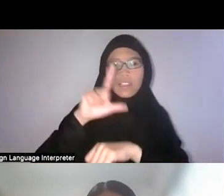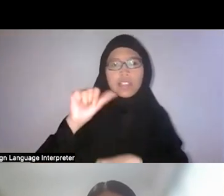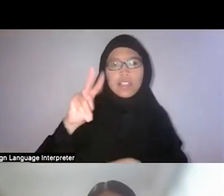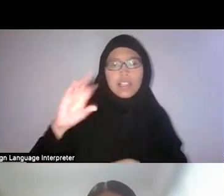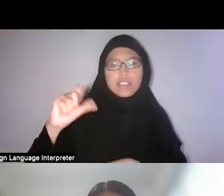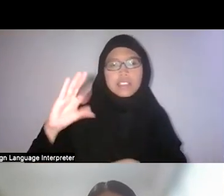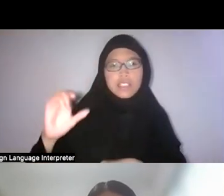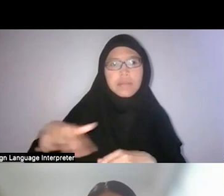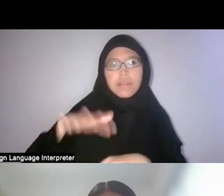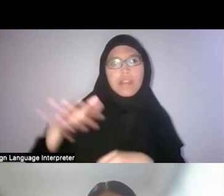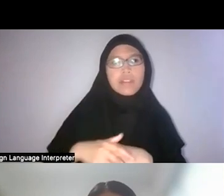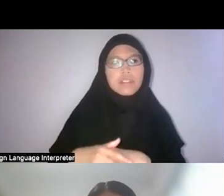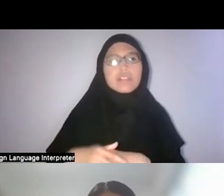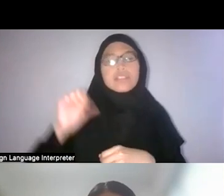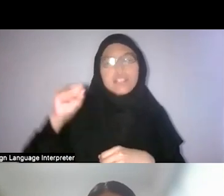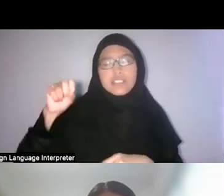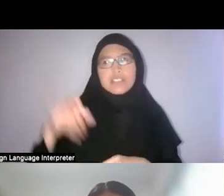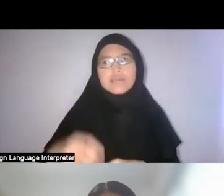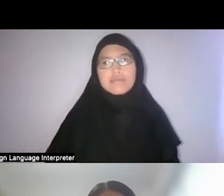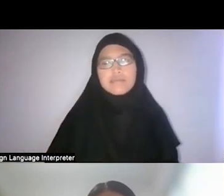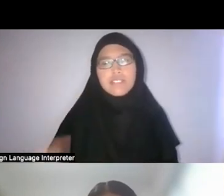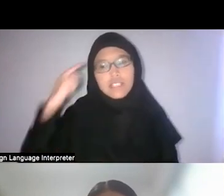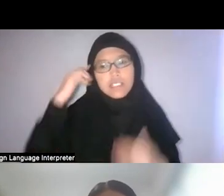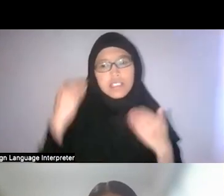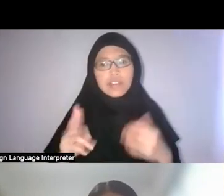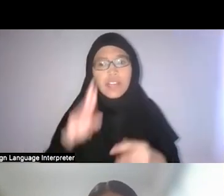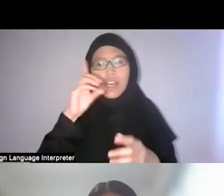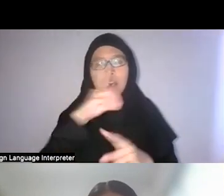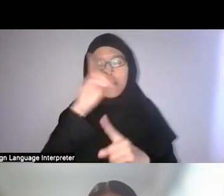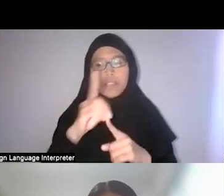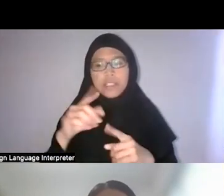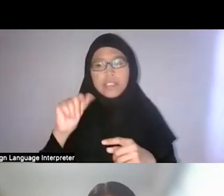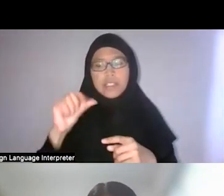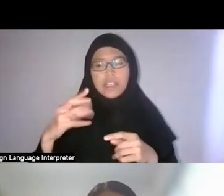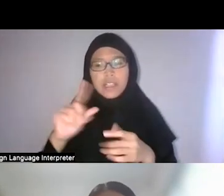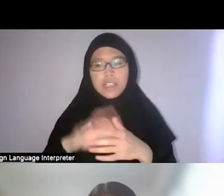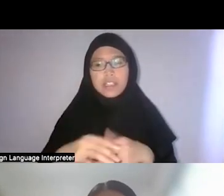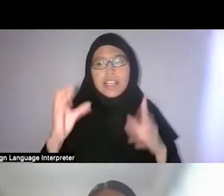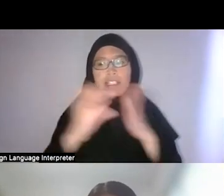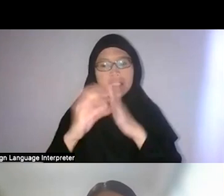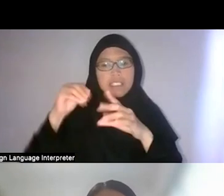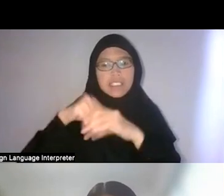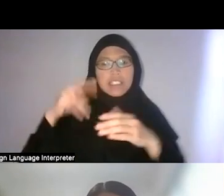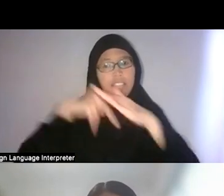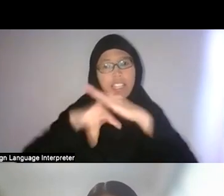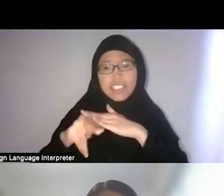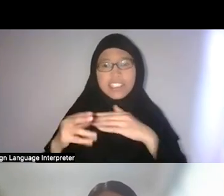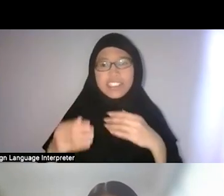Faris: Yeah, absolutely. I think now the updated tagline is “A City in Nature” or something right? They're trying to kind of really— Khairulddin: Oh really? Faris: Yeah!